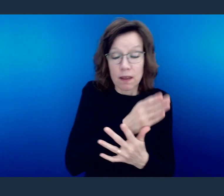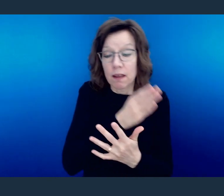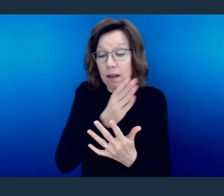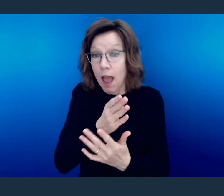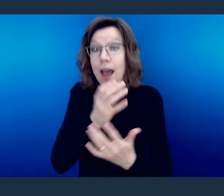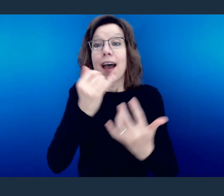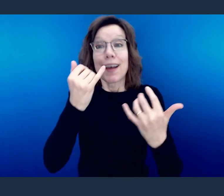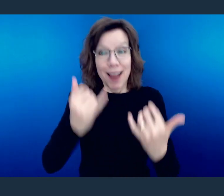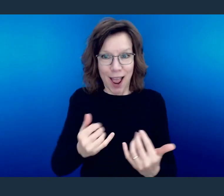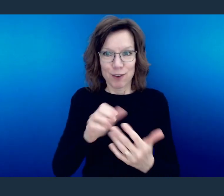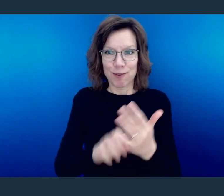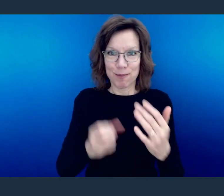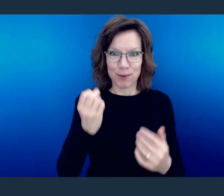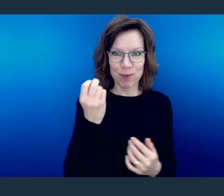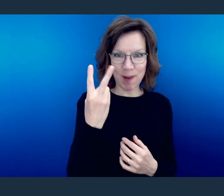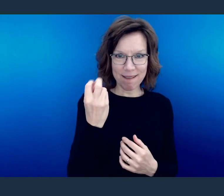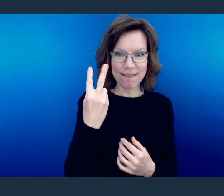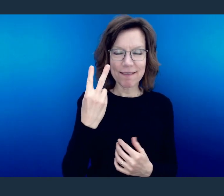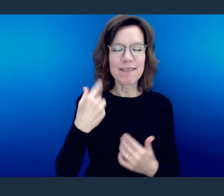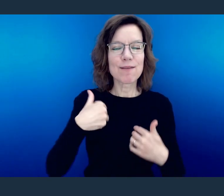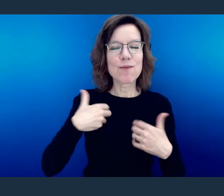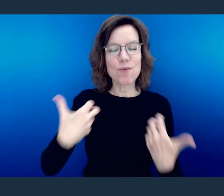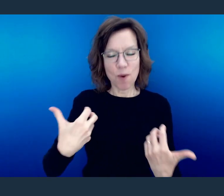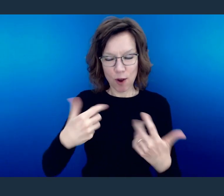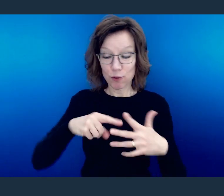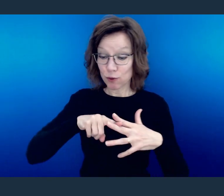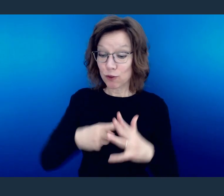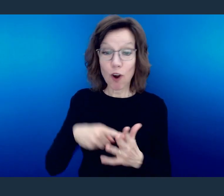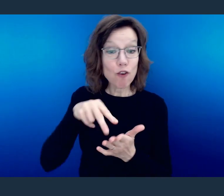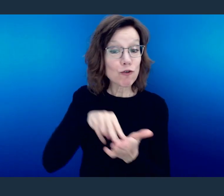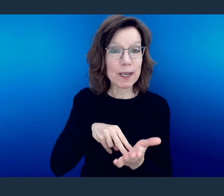And it's here in chapter 12 that I want to pick up in verse 1.